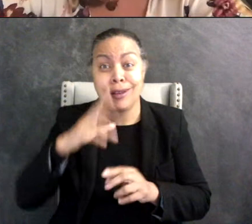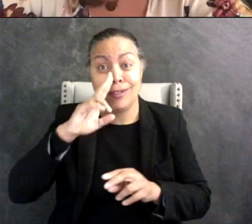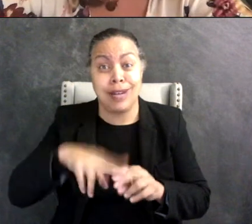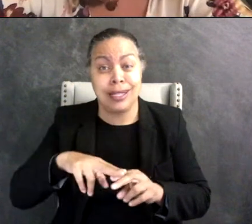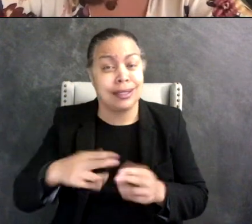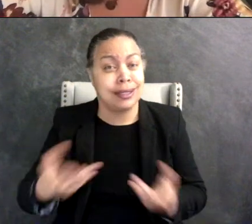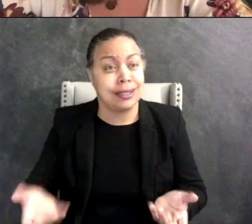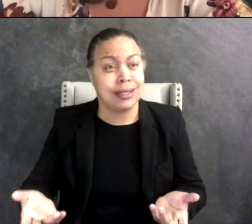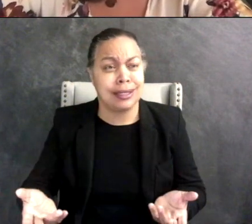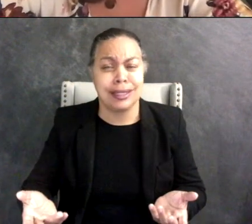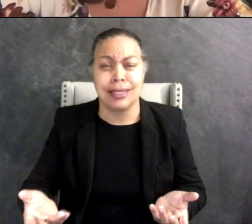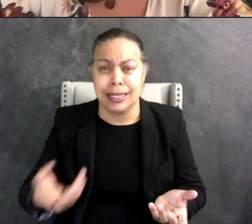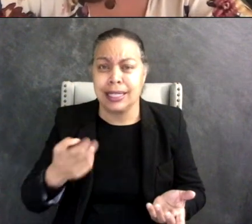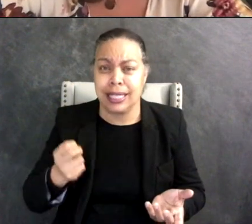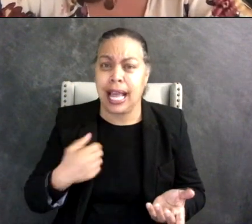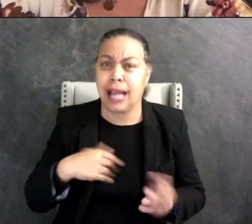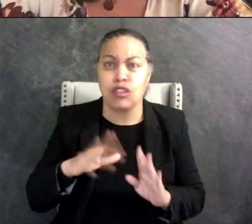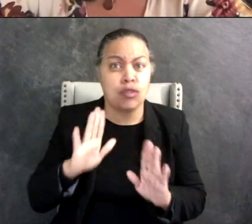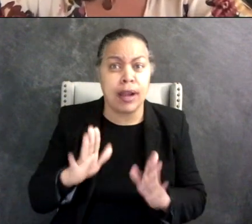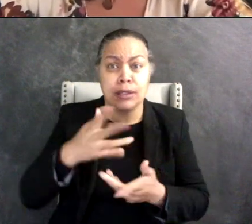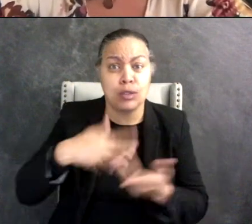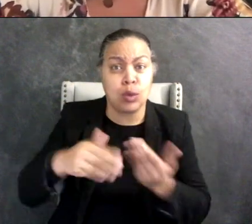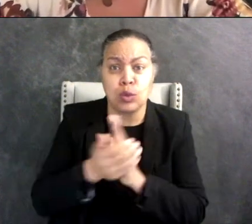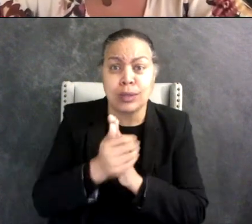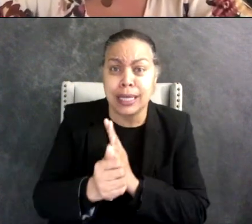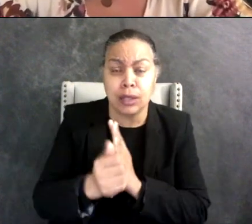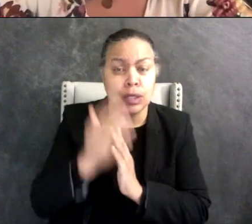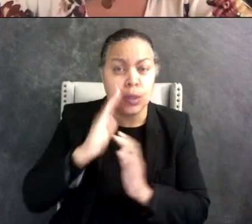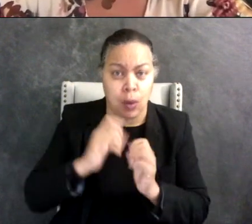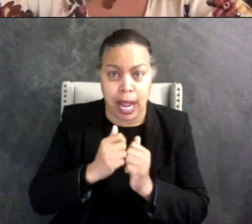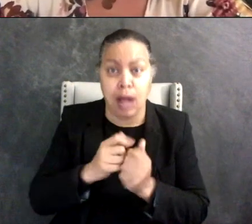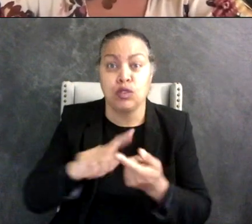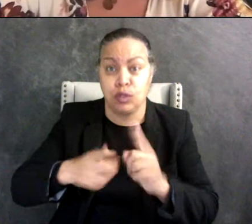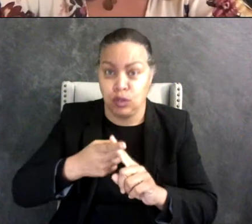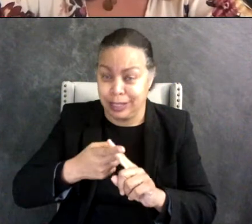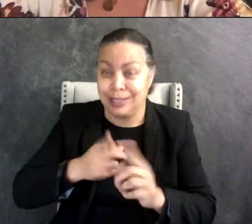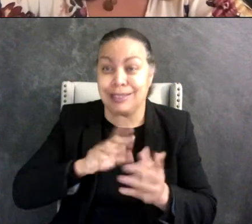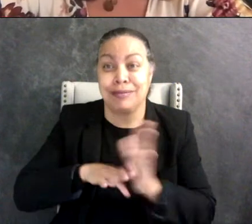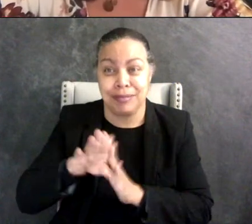He had perfect like social skills you know to make a friend it just didn't look like what